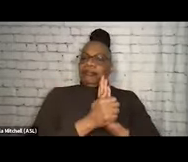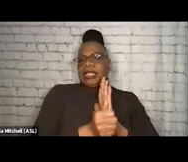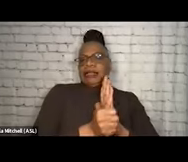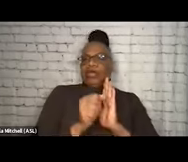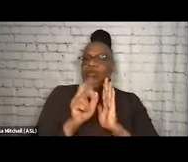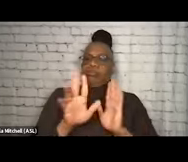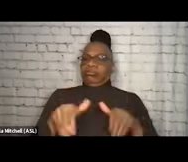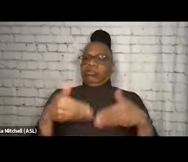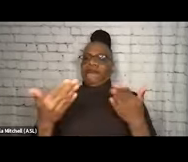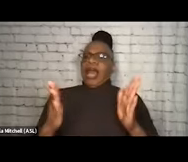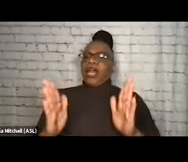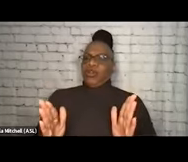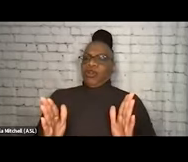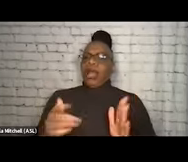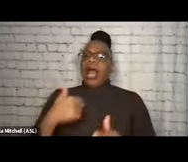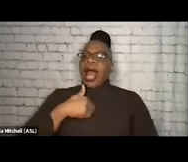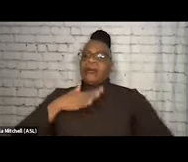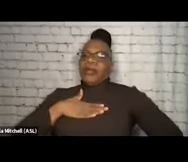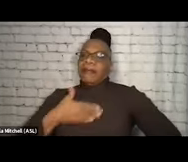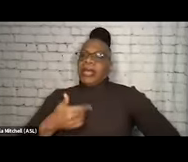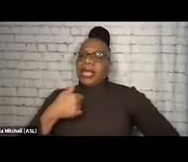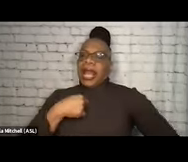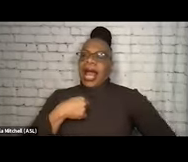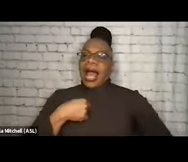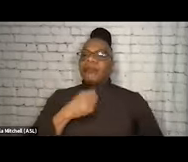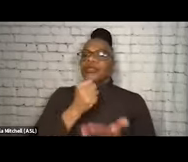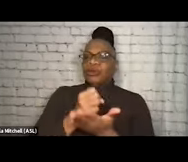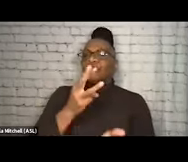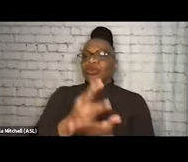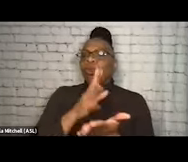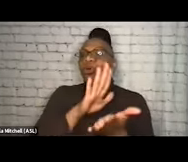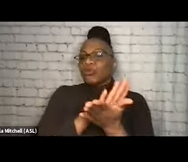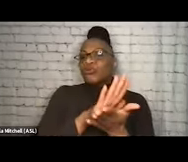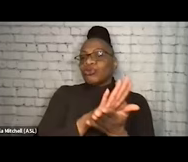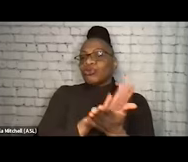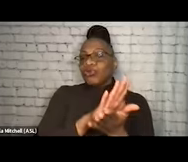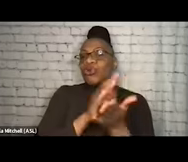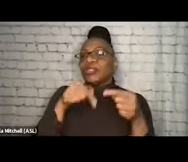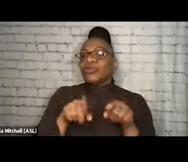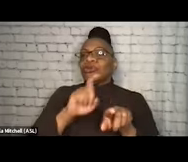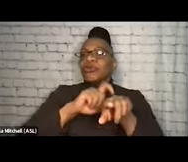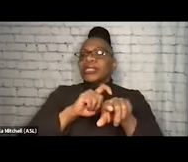I think, you know, I'll be the first to say it, like, I went to social work school, and there was a, even at the time, it was, like, a little bit ago,